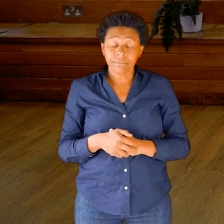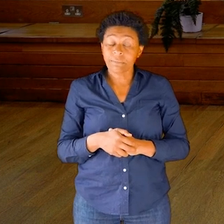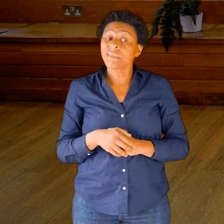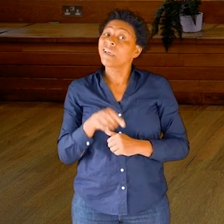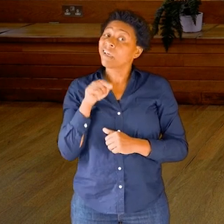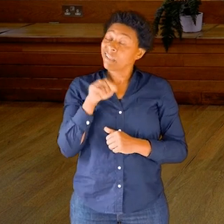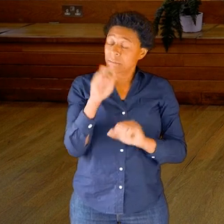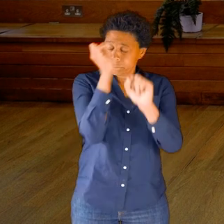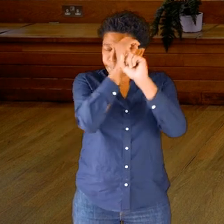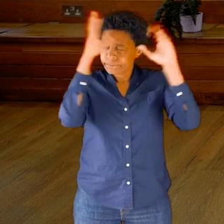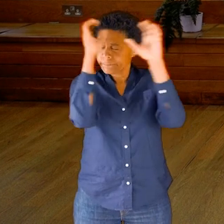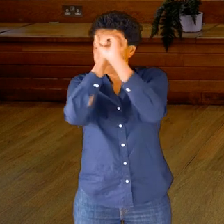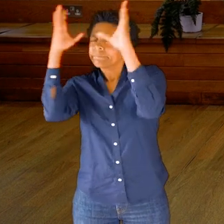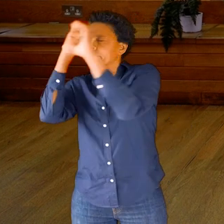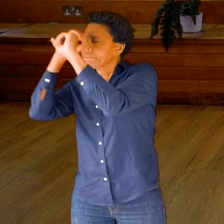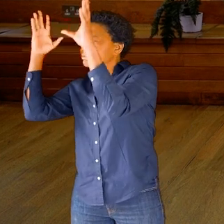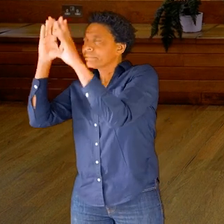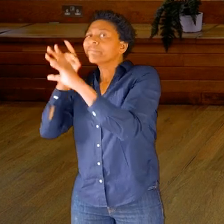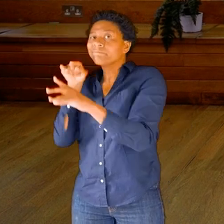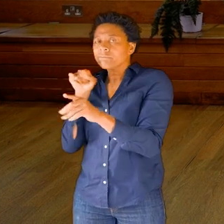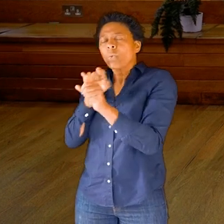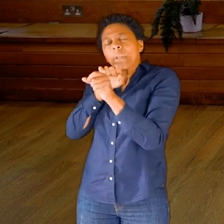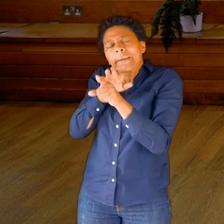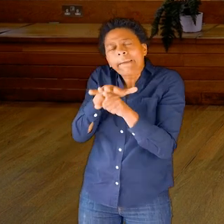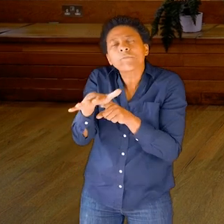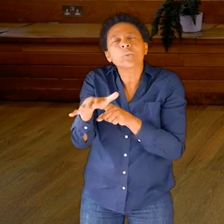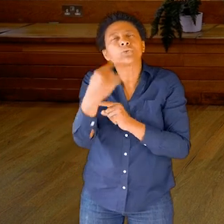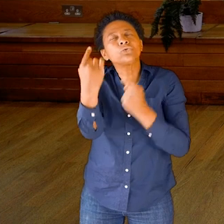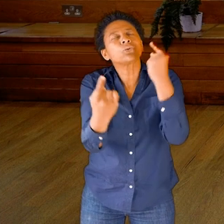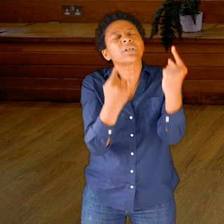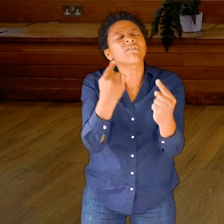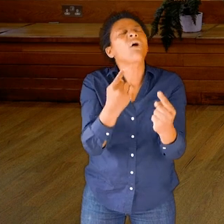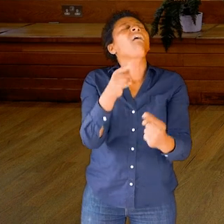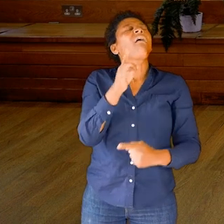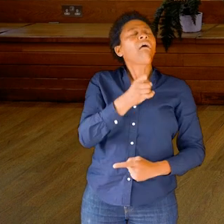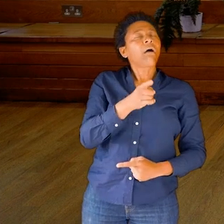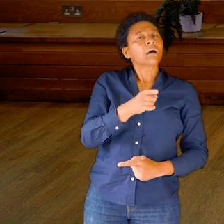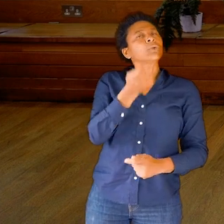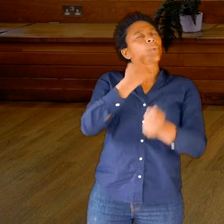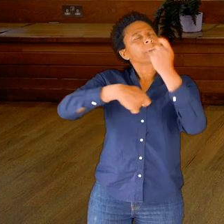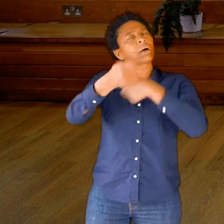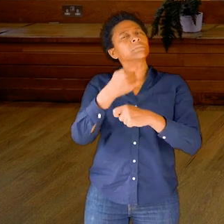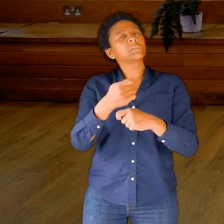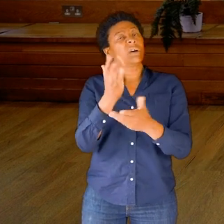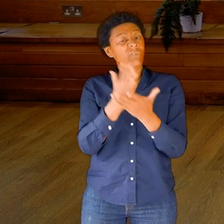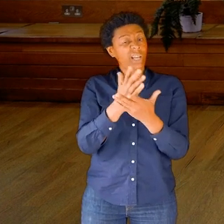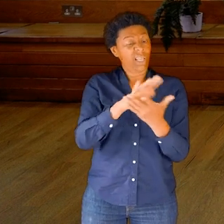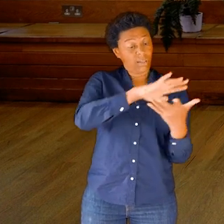So this also will influence how this fluid exploration, this fluid dance comes.